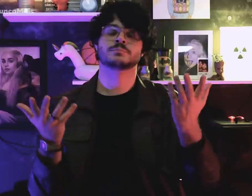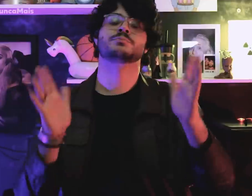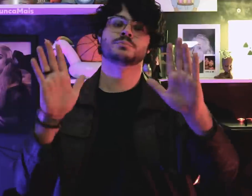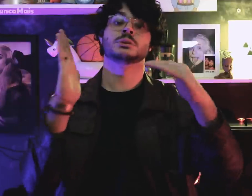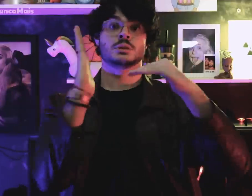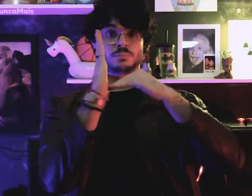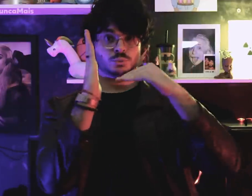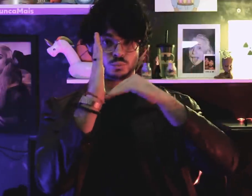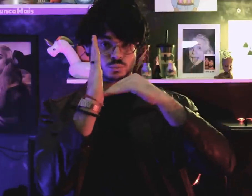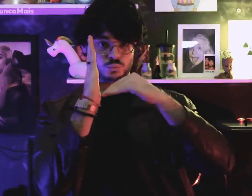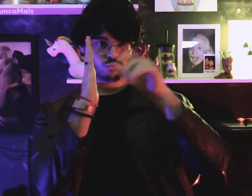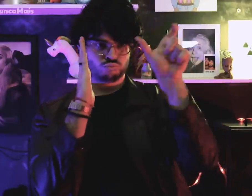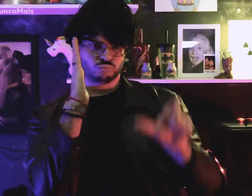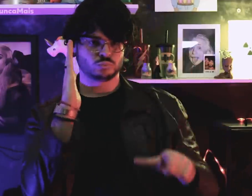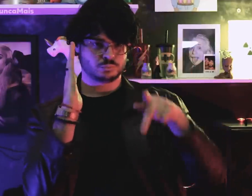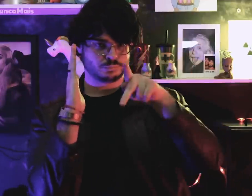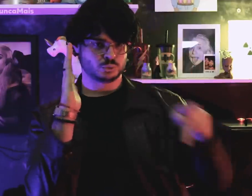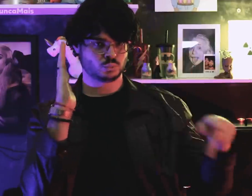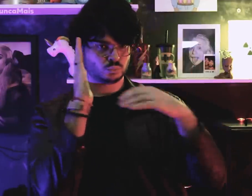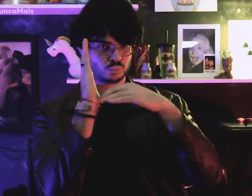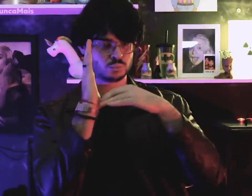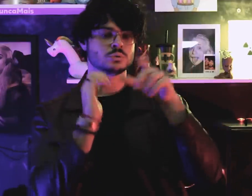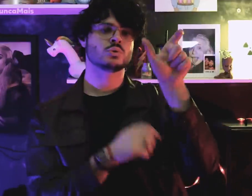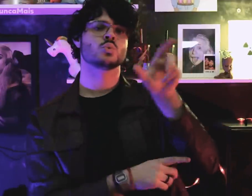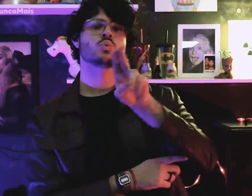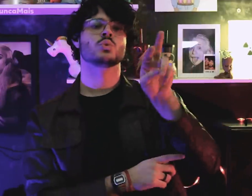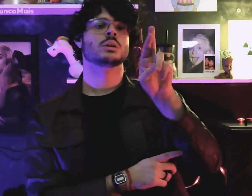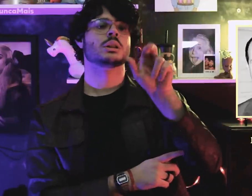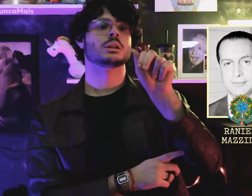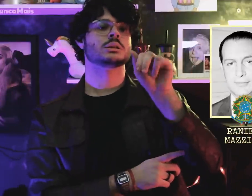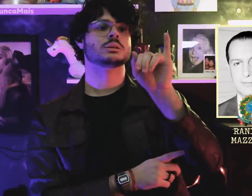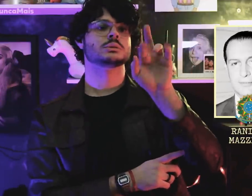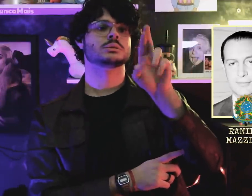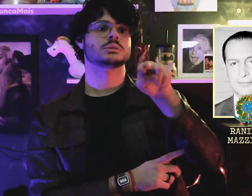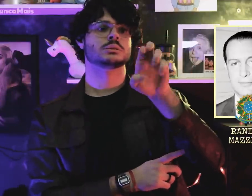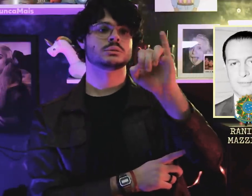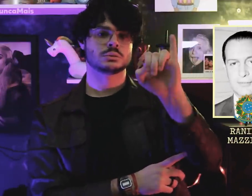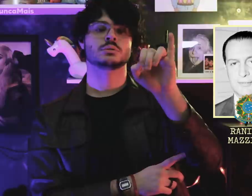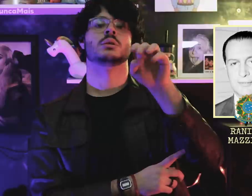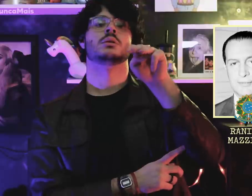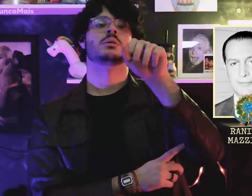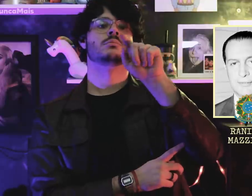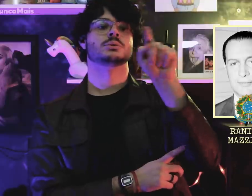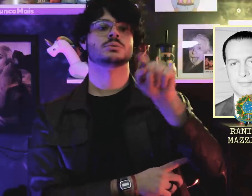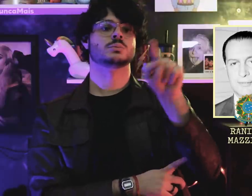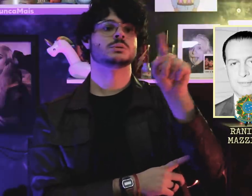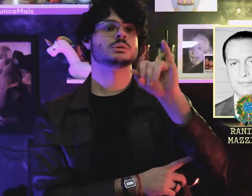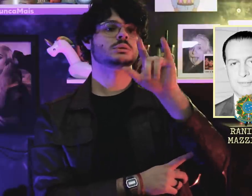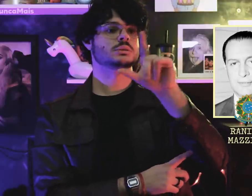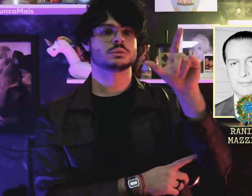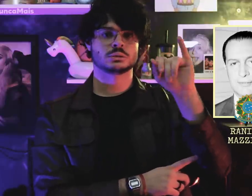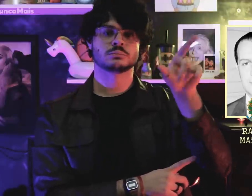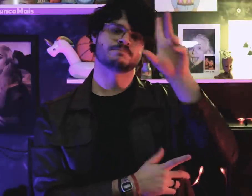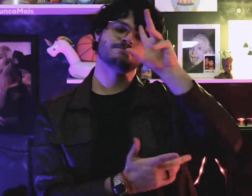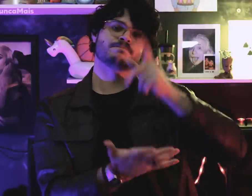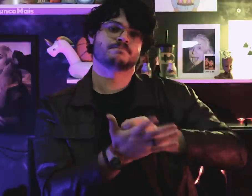But the former president of the Chamber of Deputies, Ranieri Mazzilli (PSD),